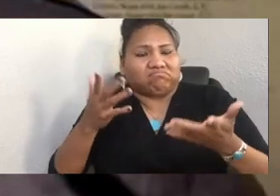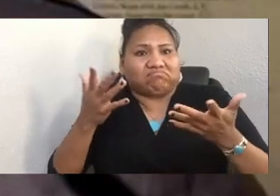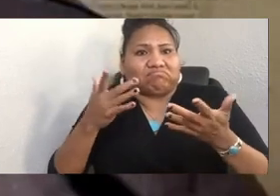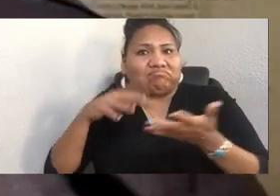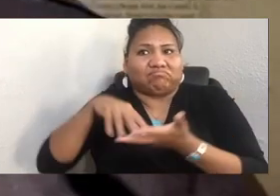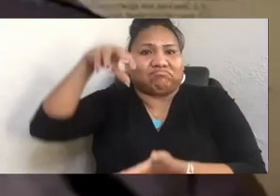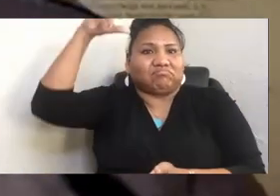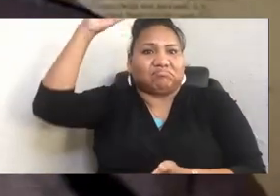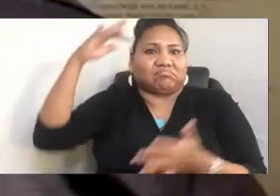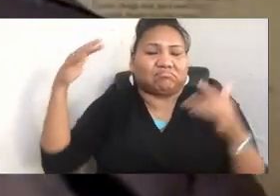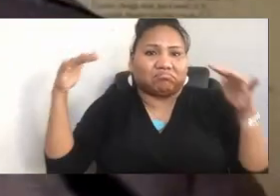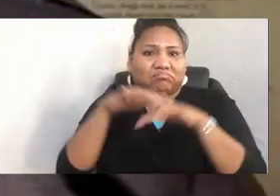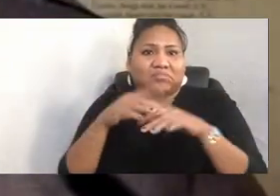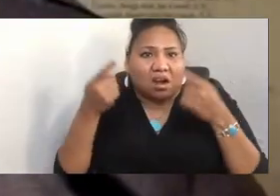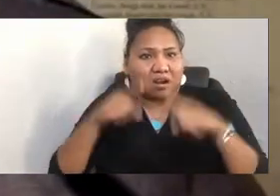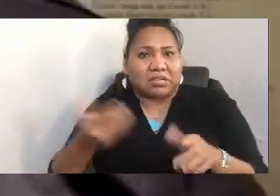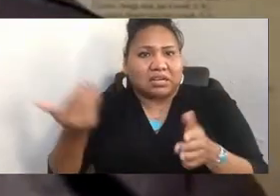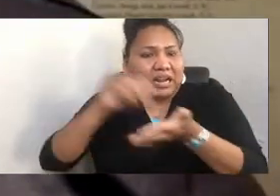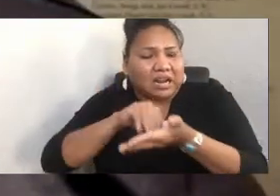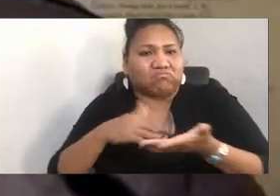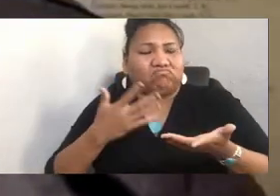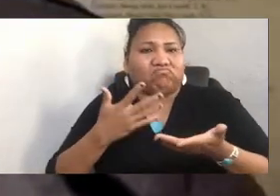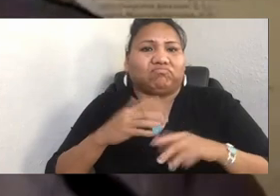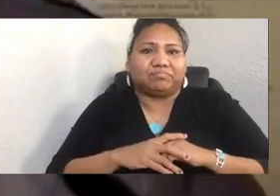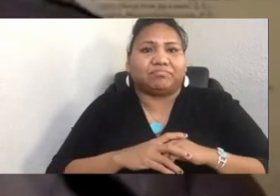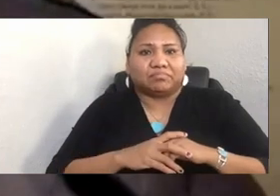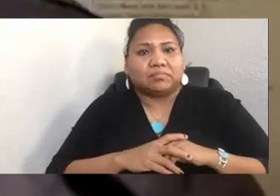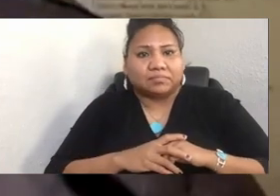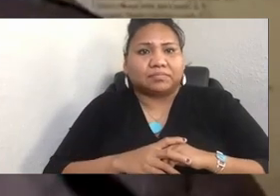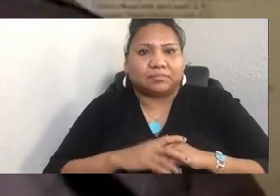grow when we come together as people, and being able to pull